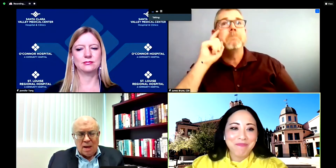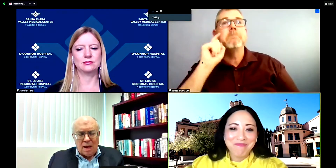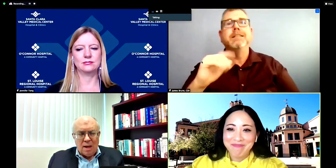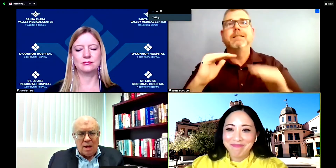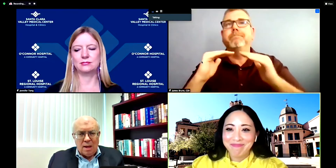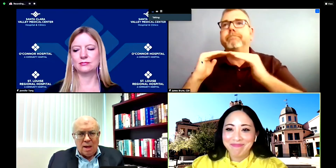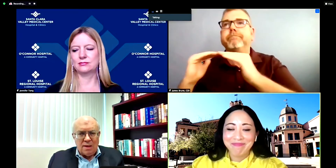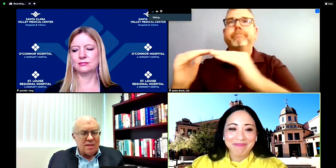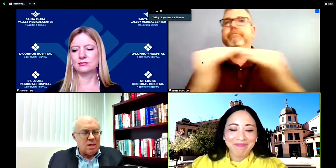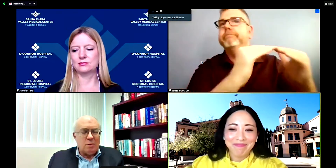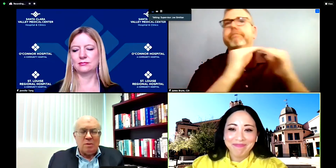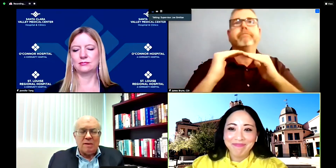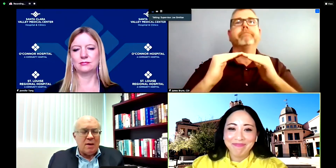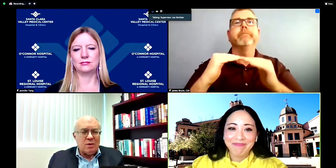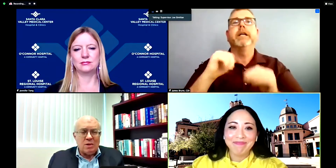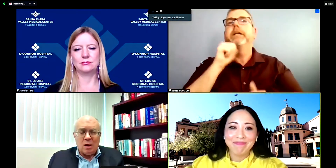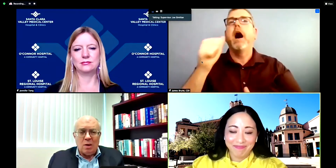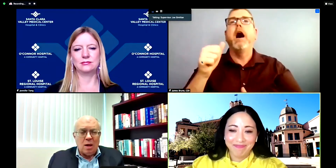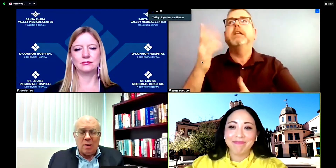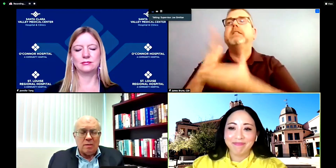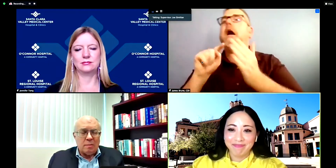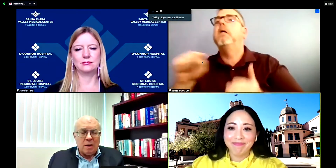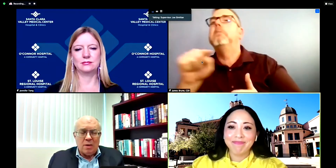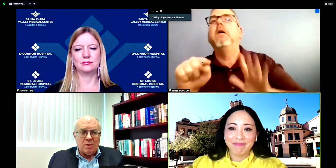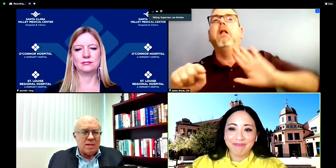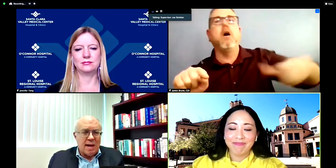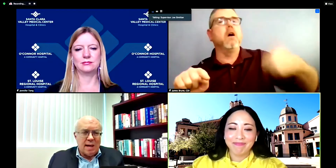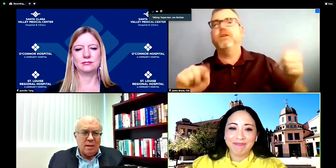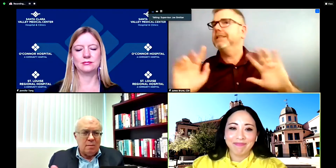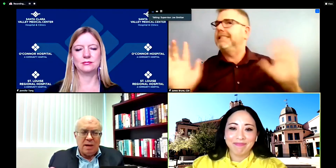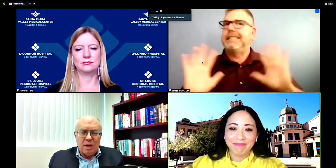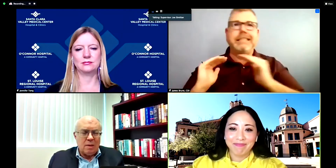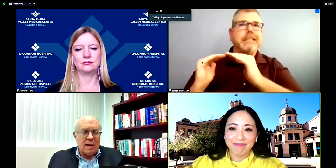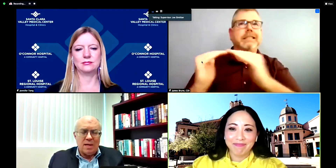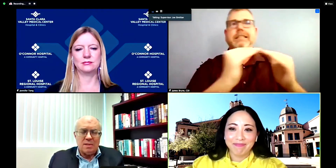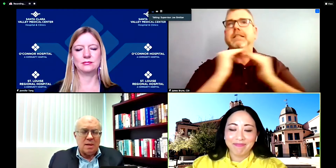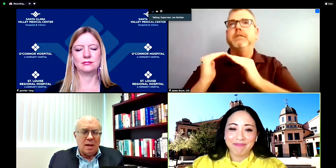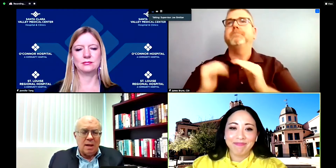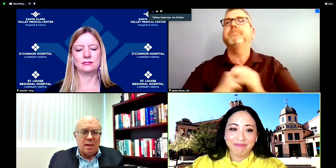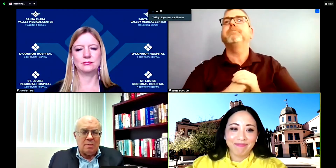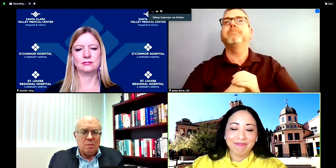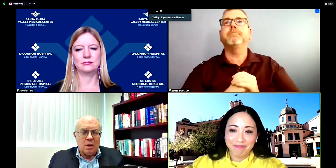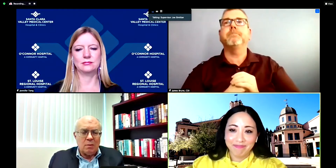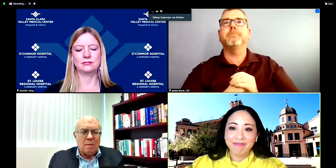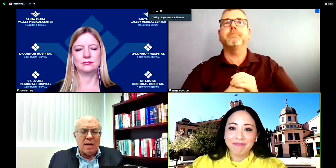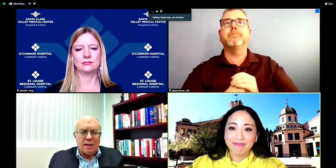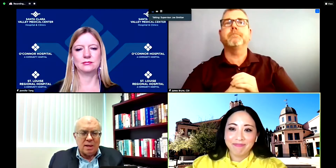Sup. Simitian: And these other providers are are the partners that Mayor Kamei is uh reminding